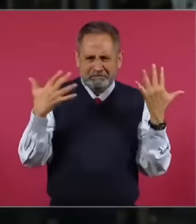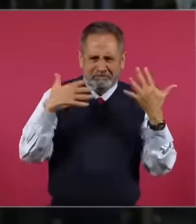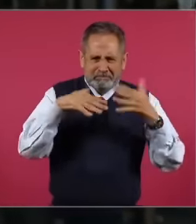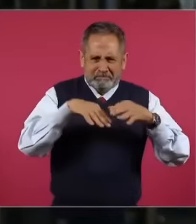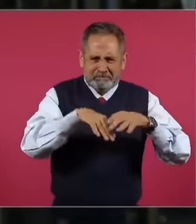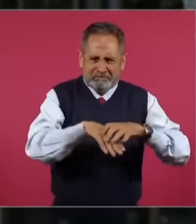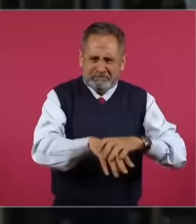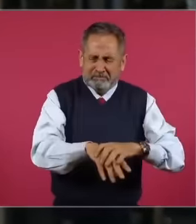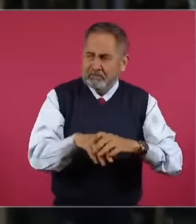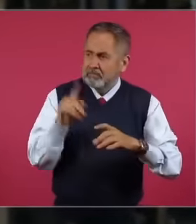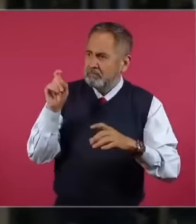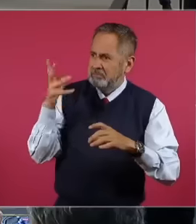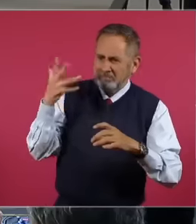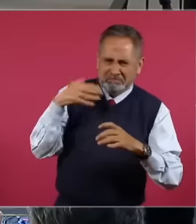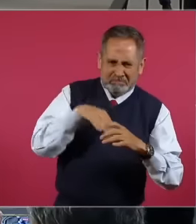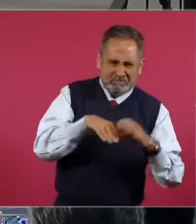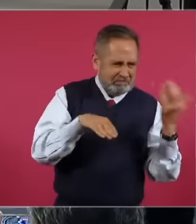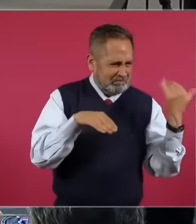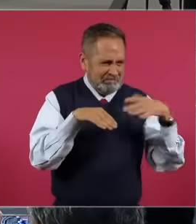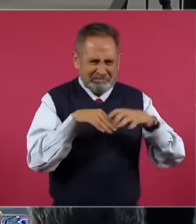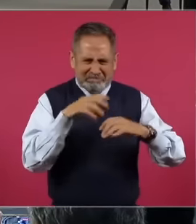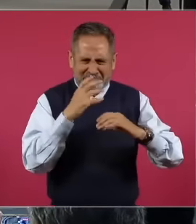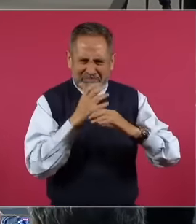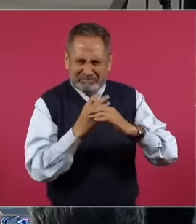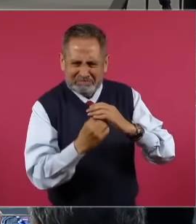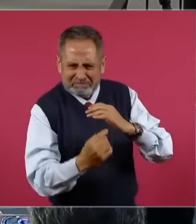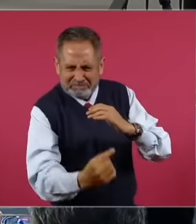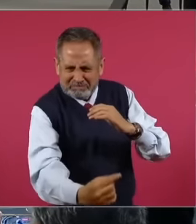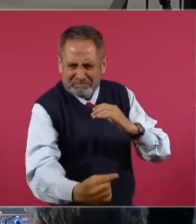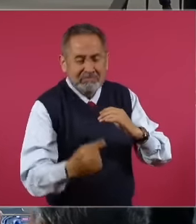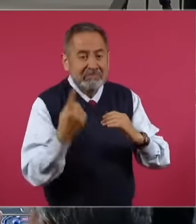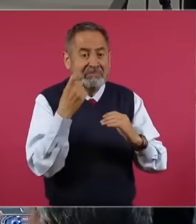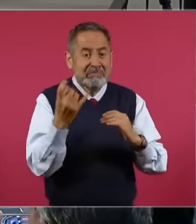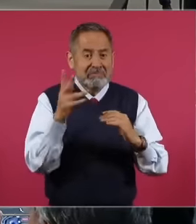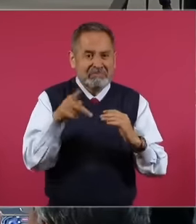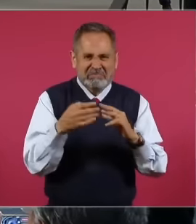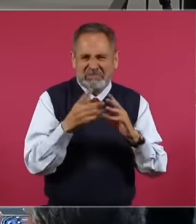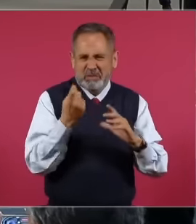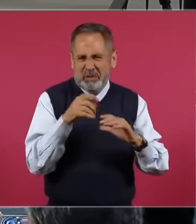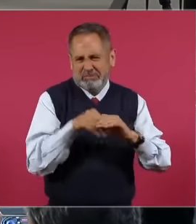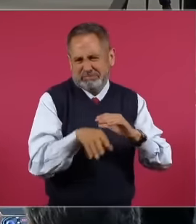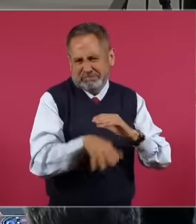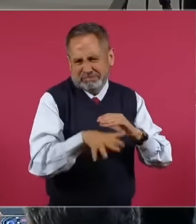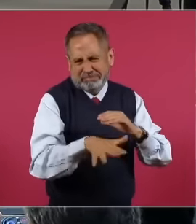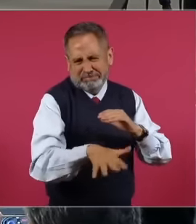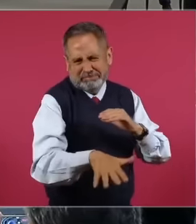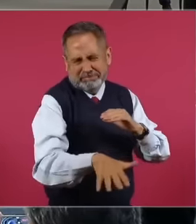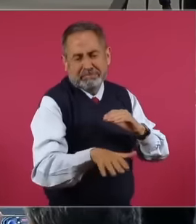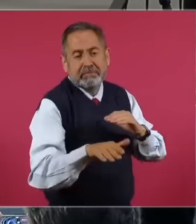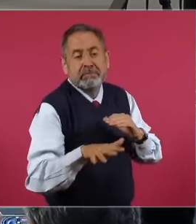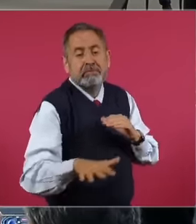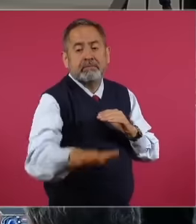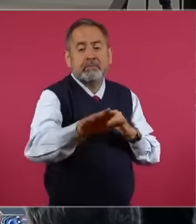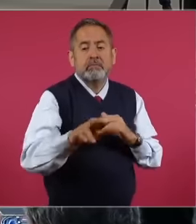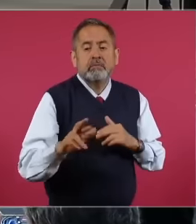of approximately 150 cubic meters per second towards the Tula River with a deviation